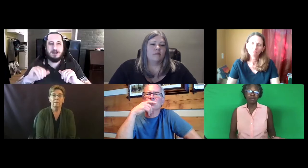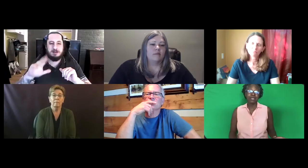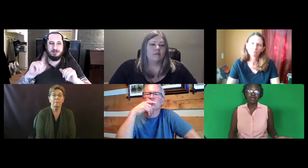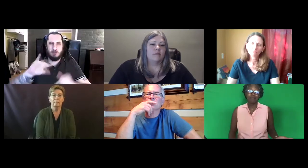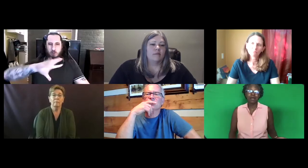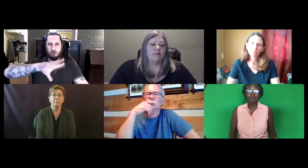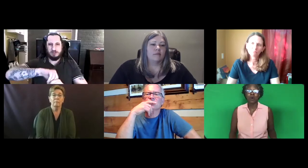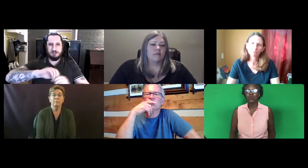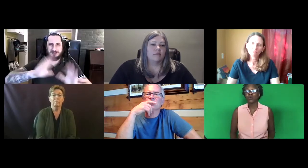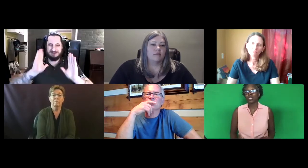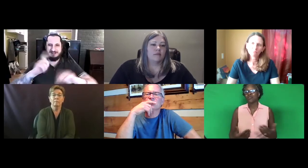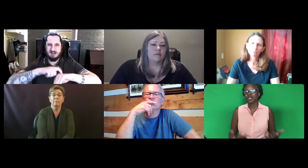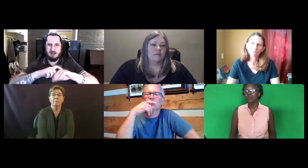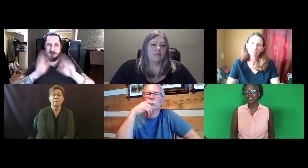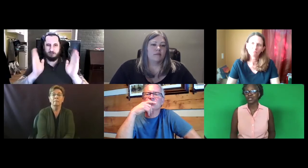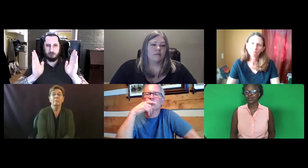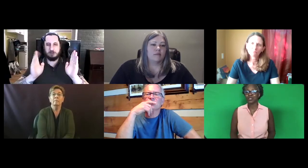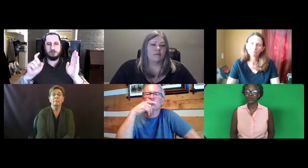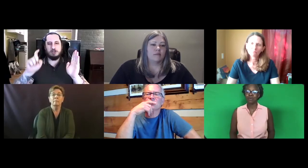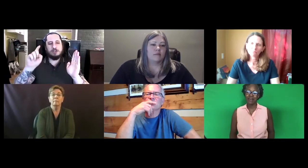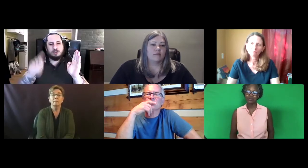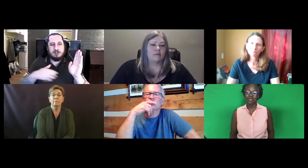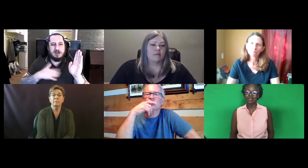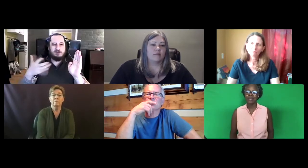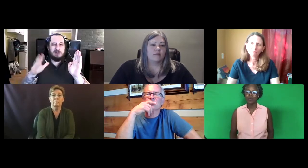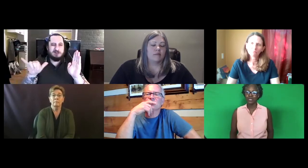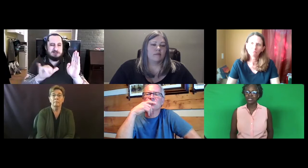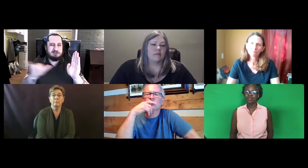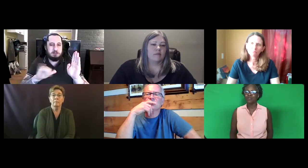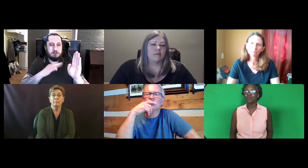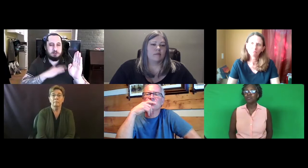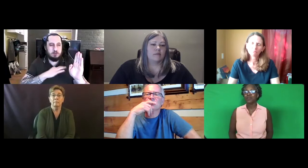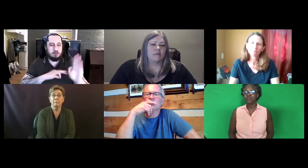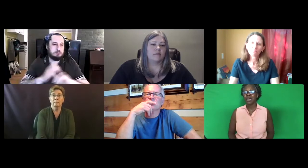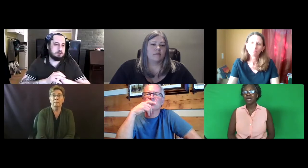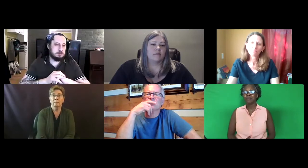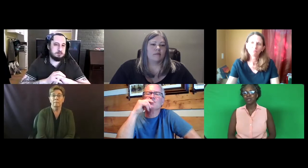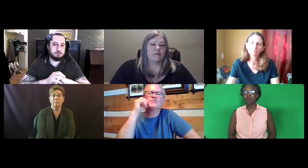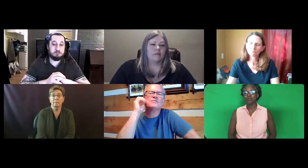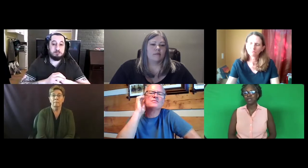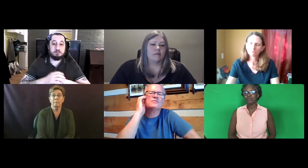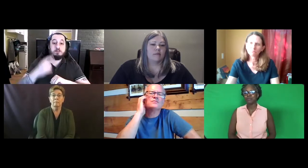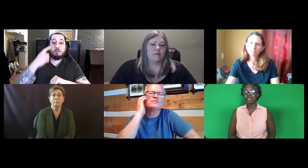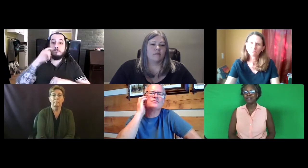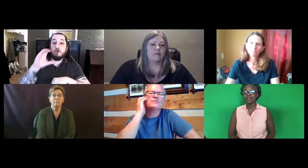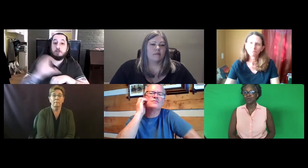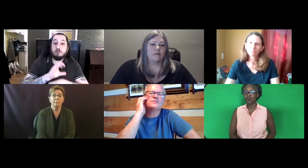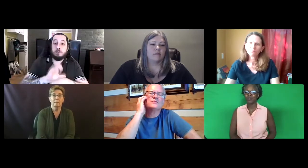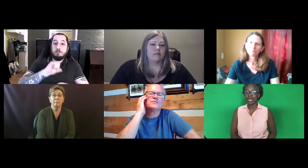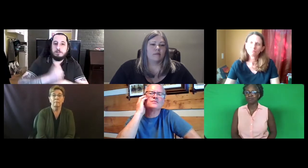Maybe they become older or they forget what they learn, so it would have to be within a certain period of time that a person would have to be tested in order for that to be